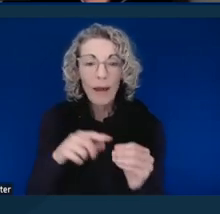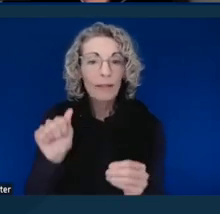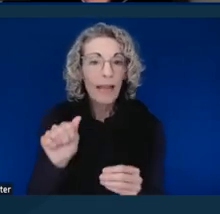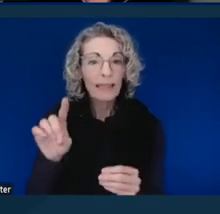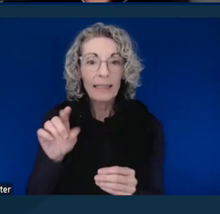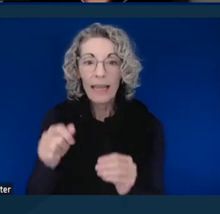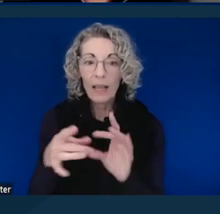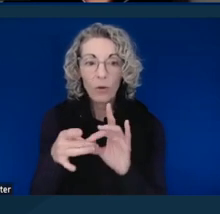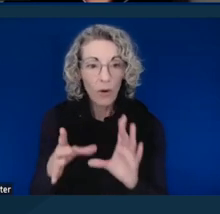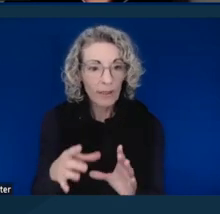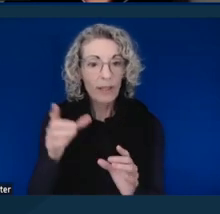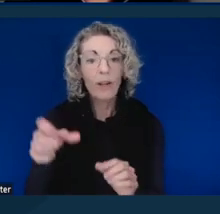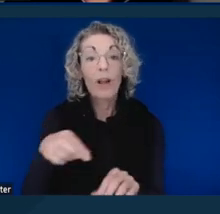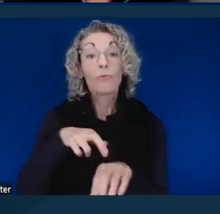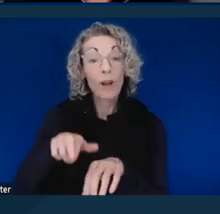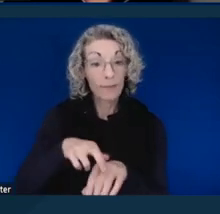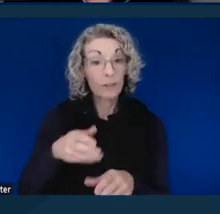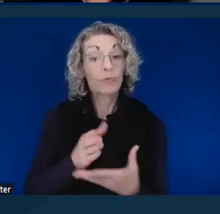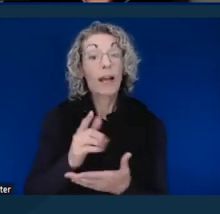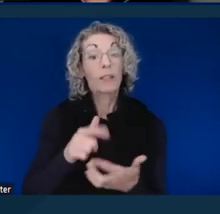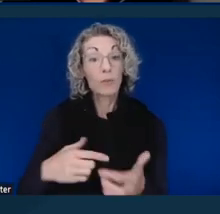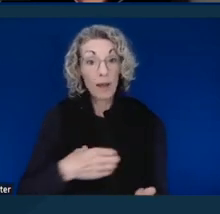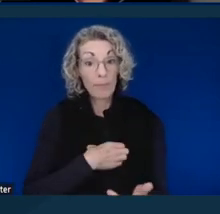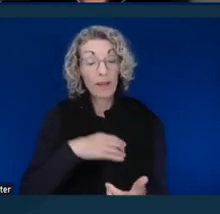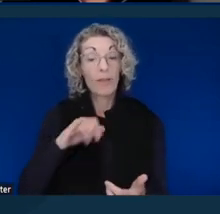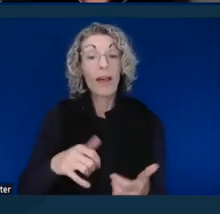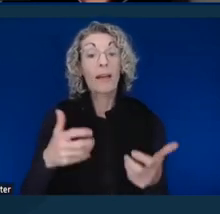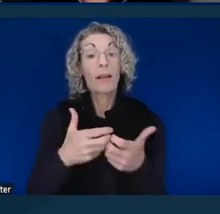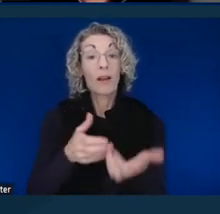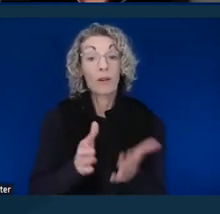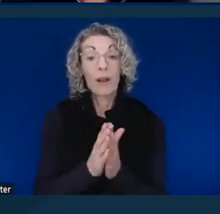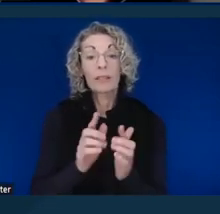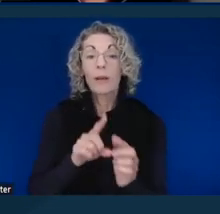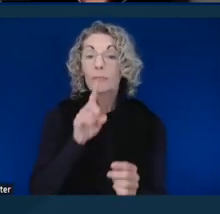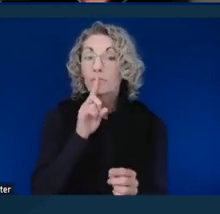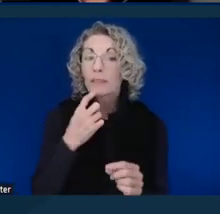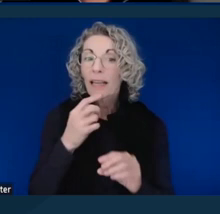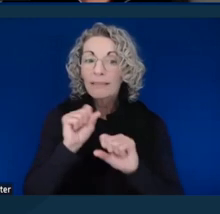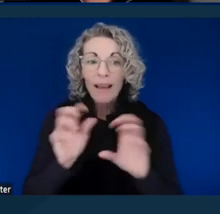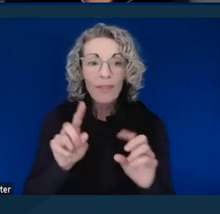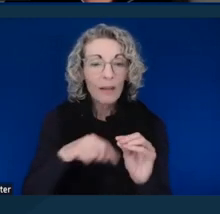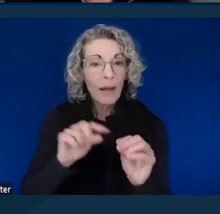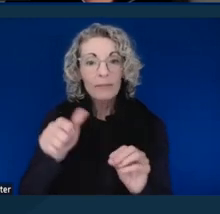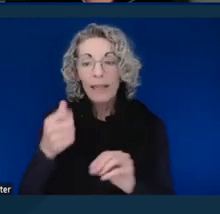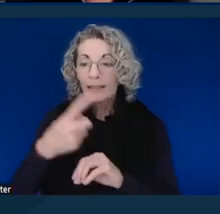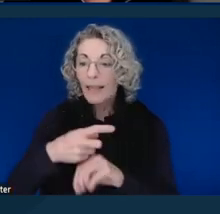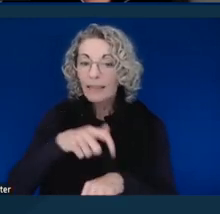References a right to appeal accommodation request, but doesn't note the 10 day timeline or any details about that.